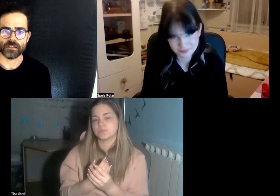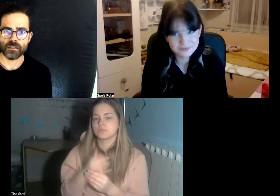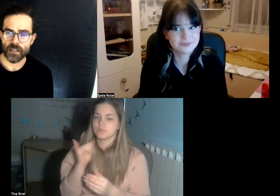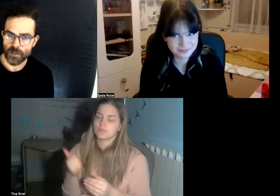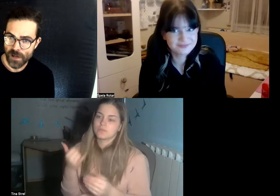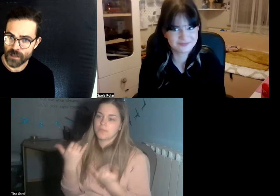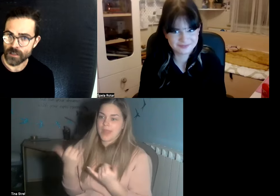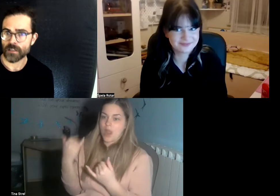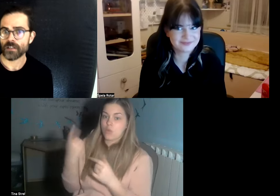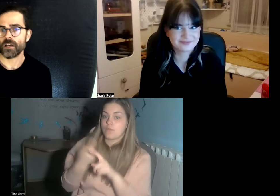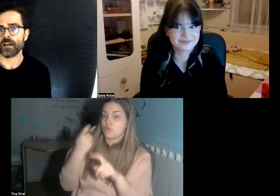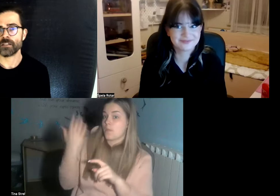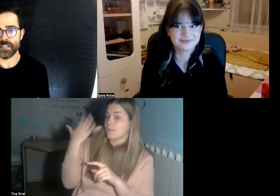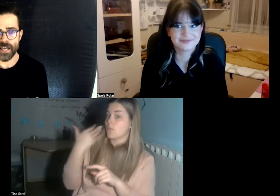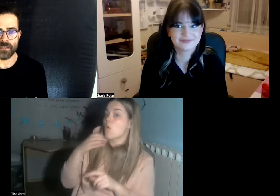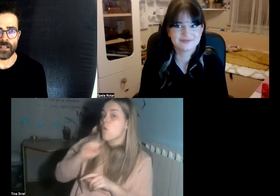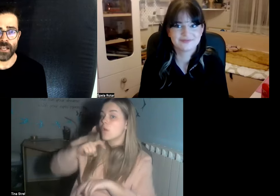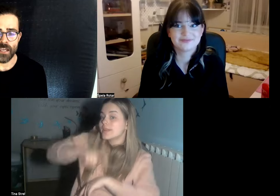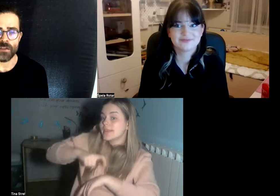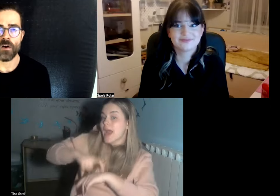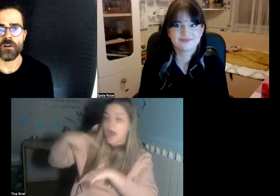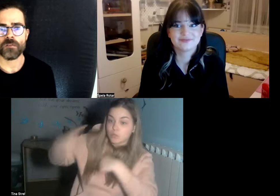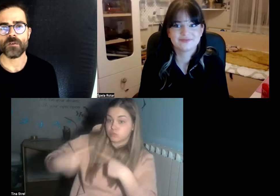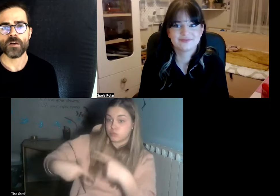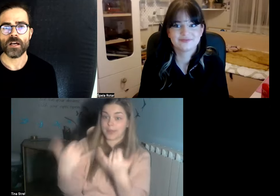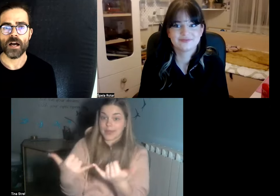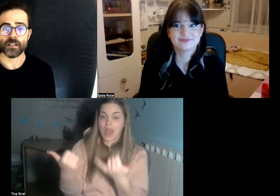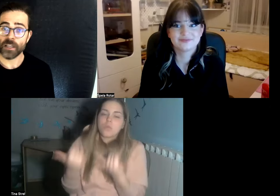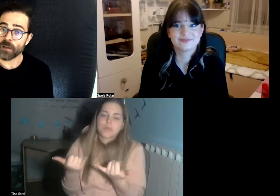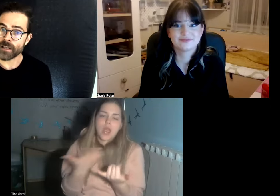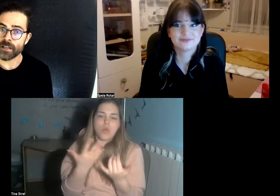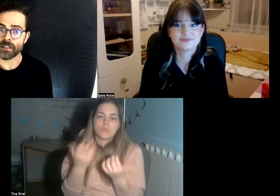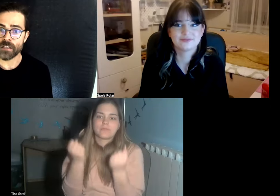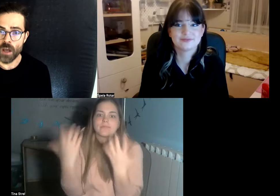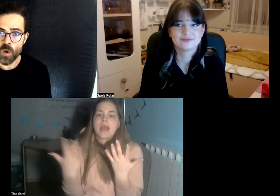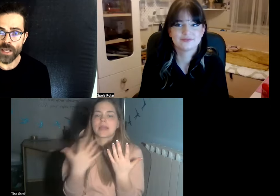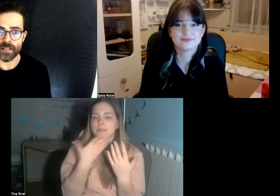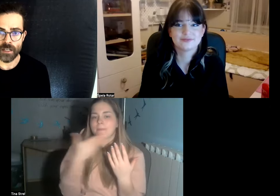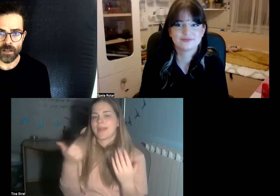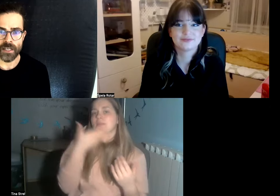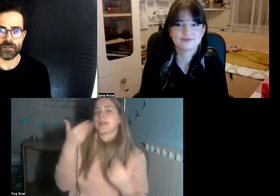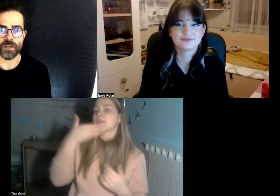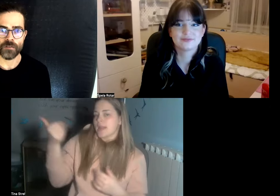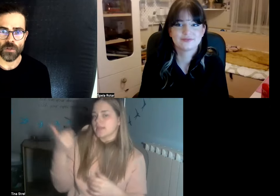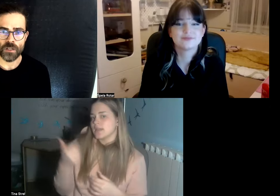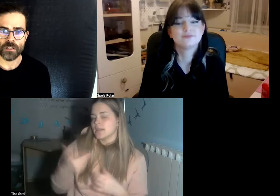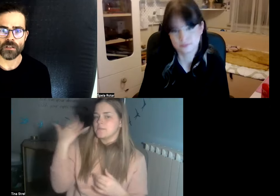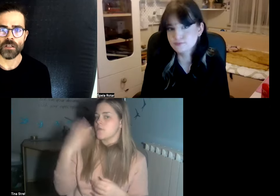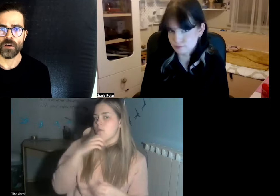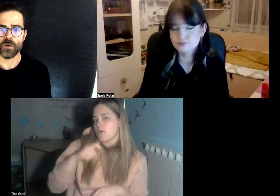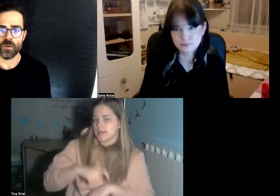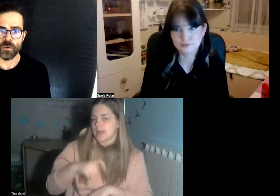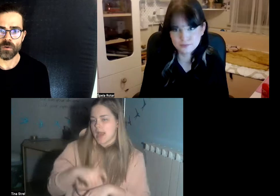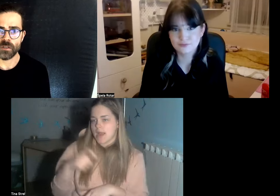lecturers understand the need of articulating slowly and clearly for Deaf students who